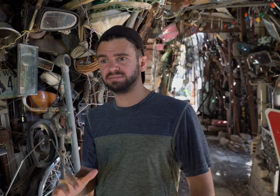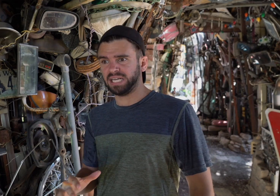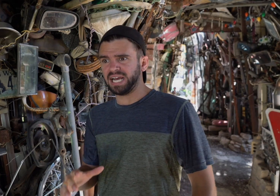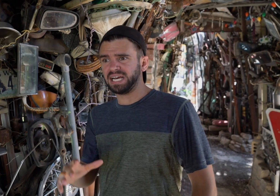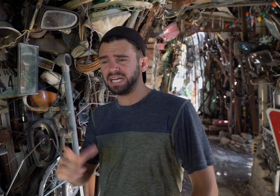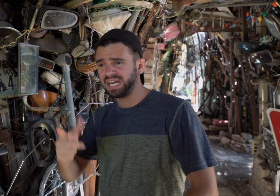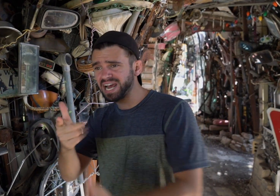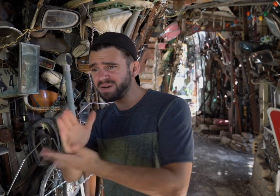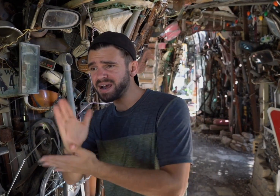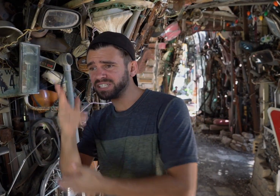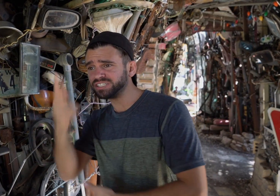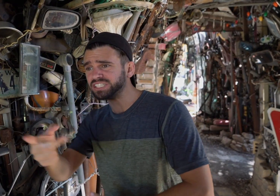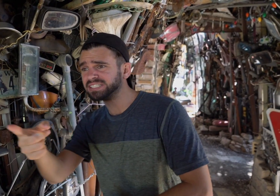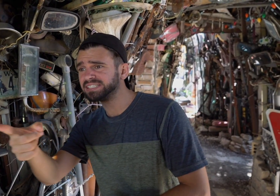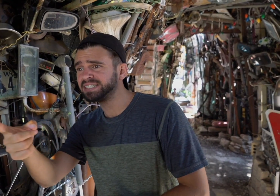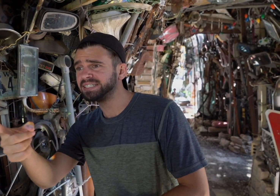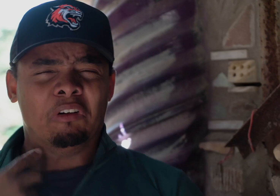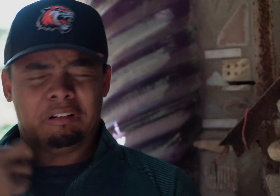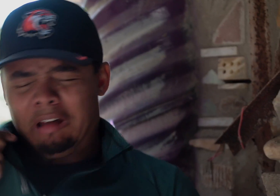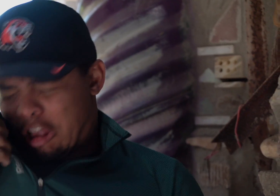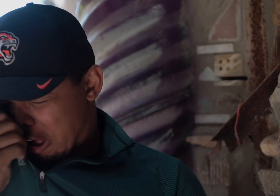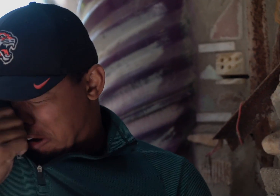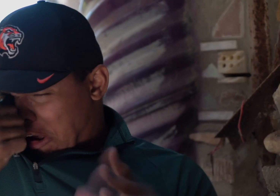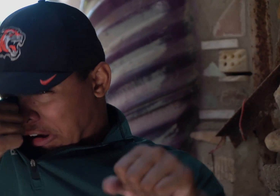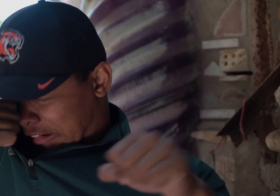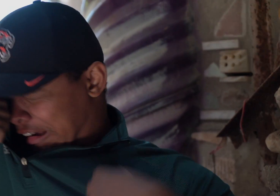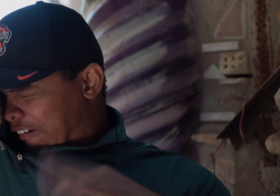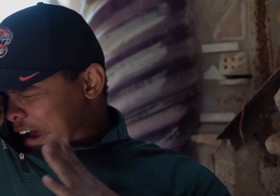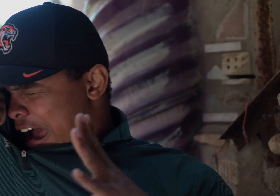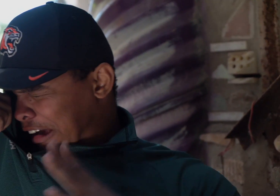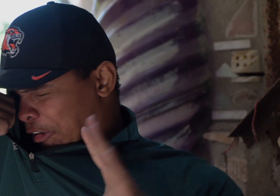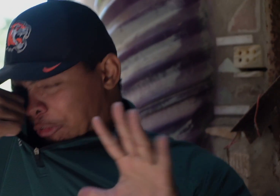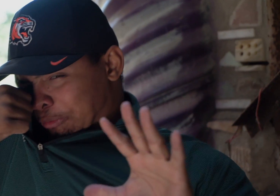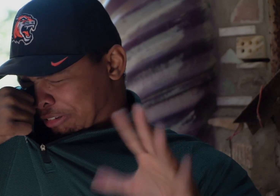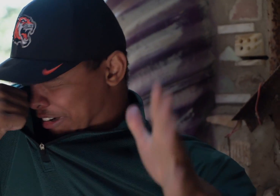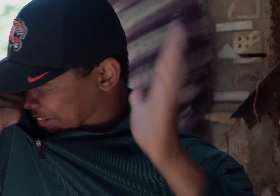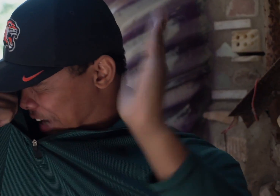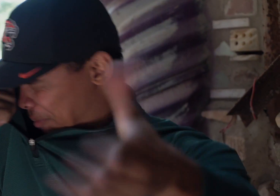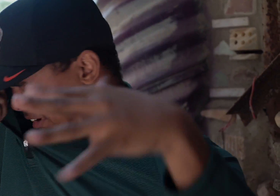You alright, Justin? Yes, I'm fine. Stop!